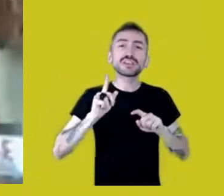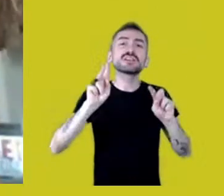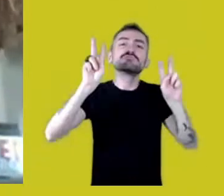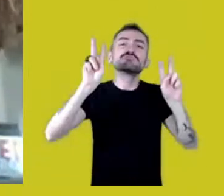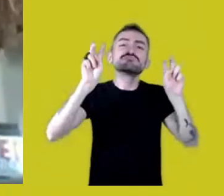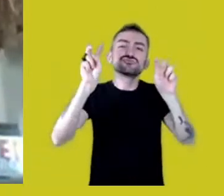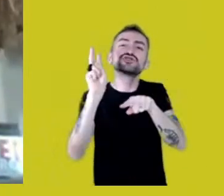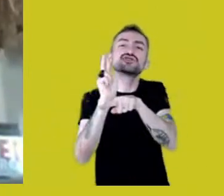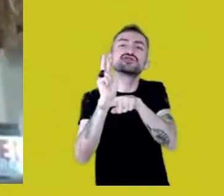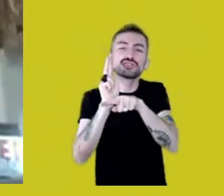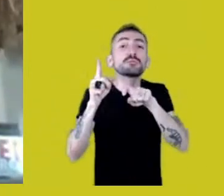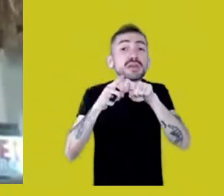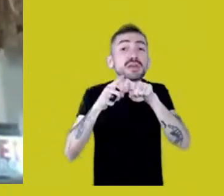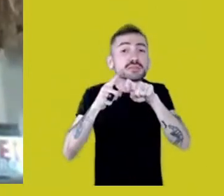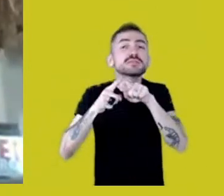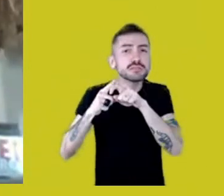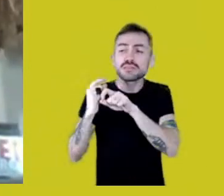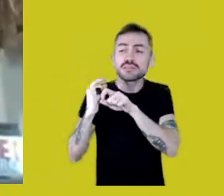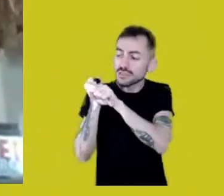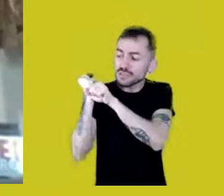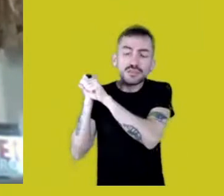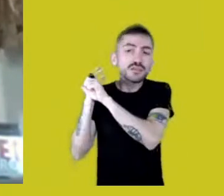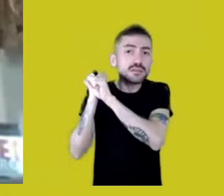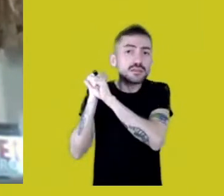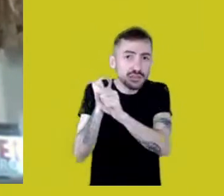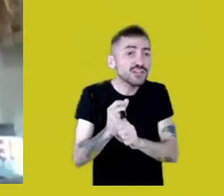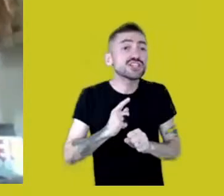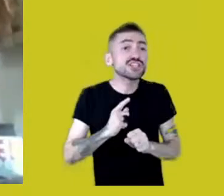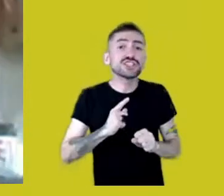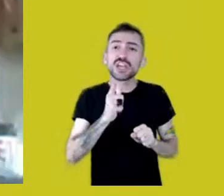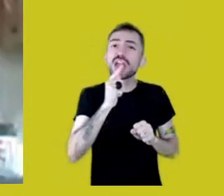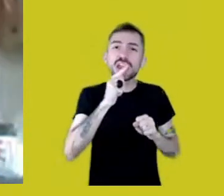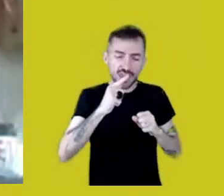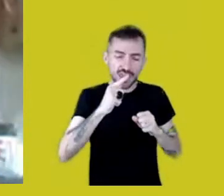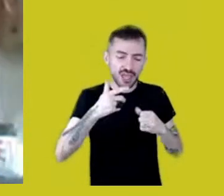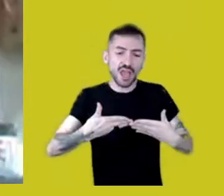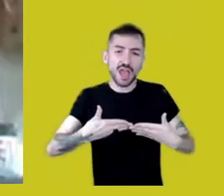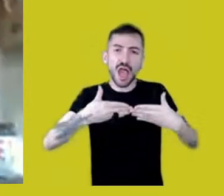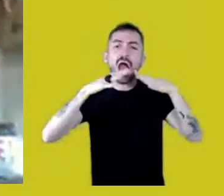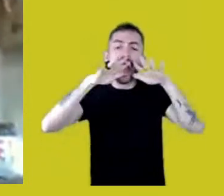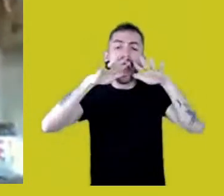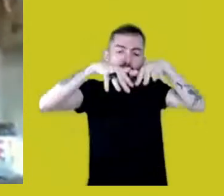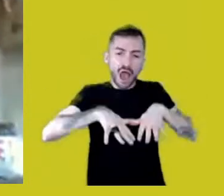in spite of water dams, in spite of roads, in spite of gold diggers,